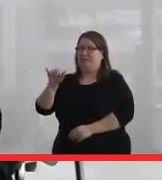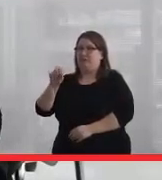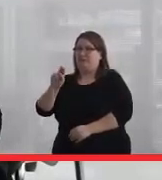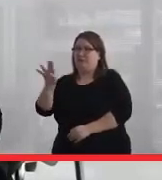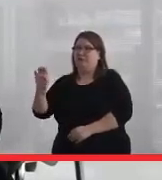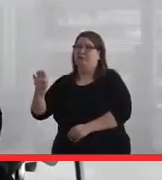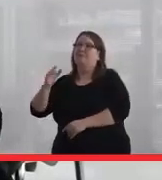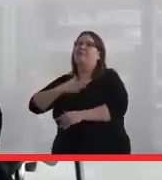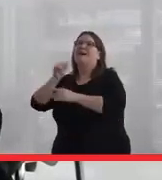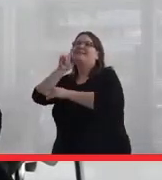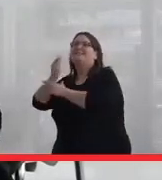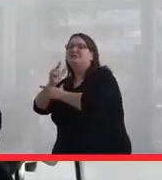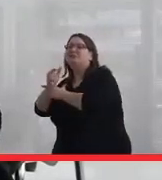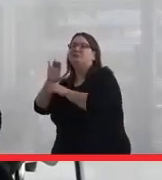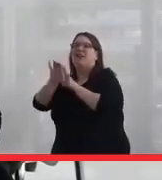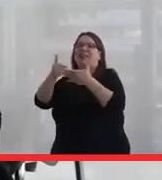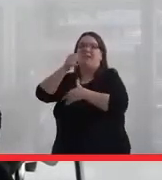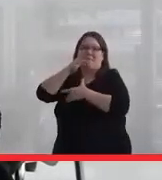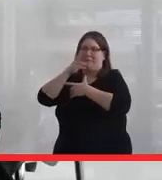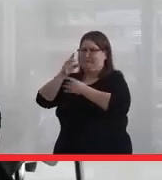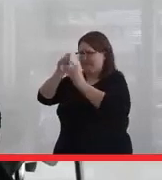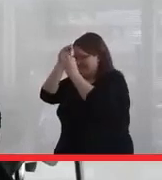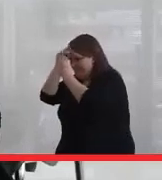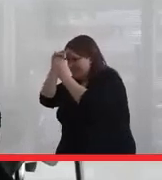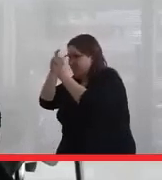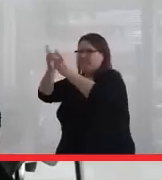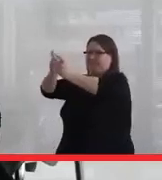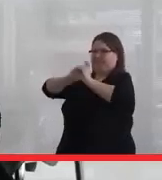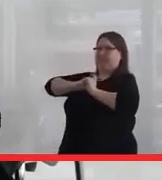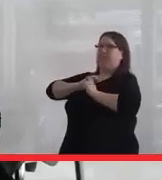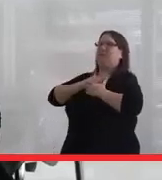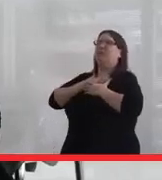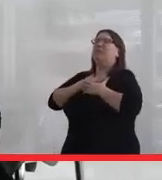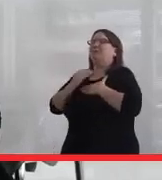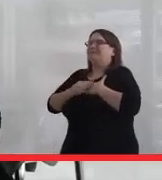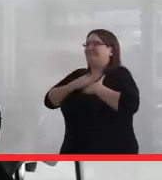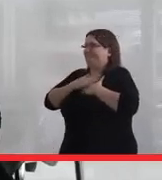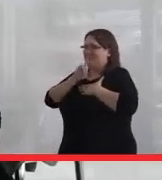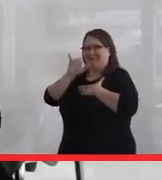with my sisters. It's very meaningful to me, because it's really been the work of my life.